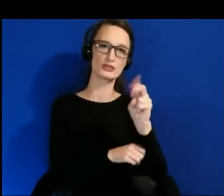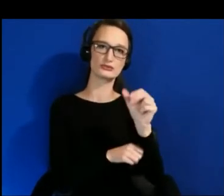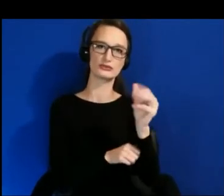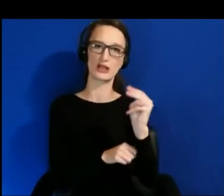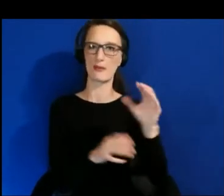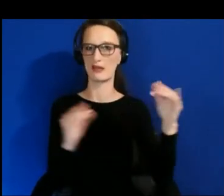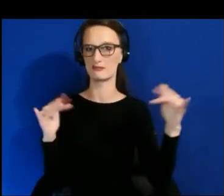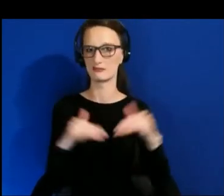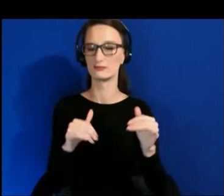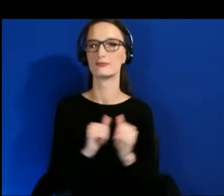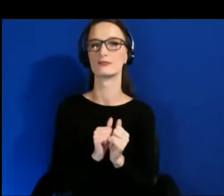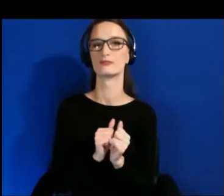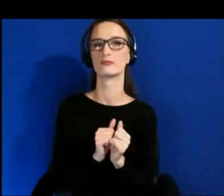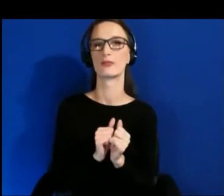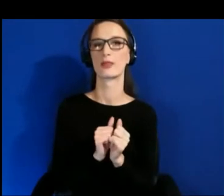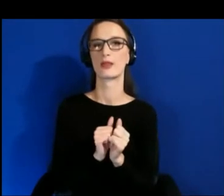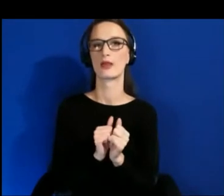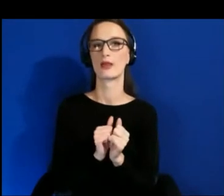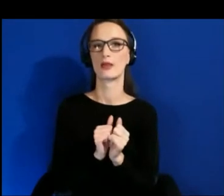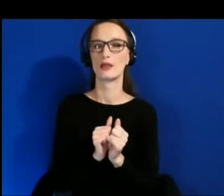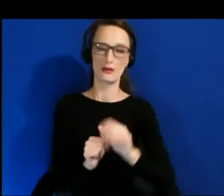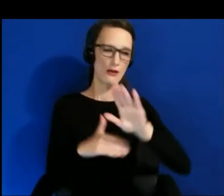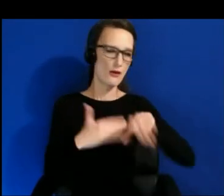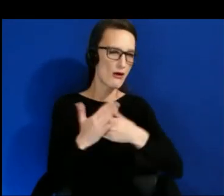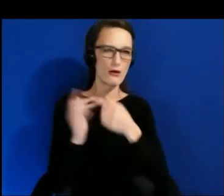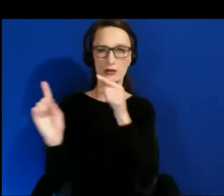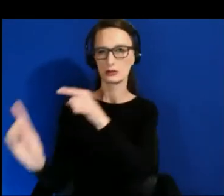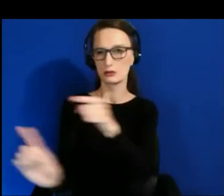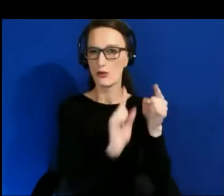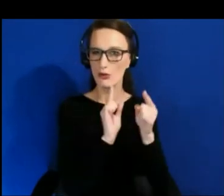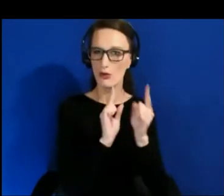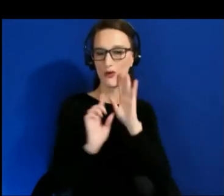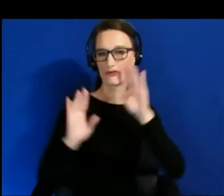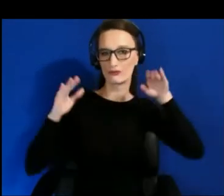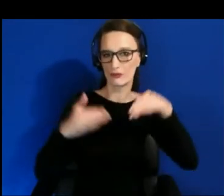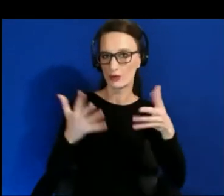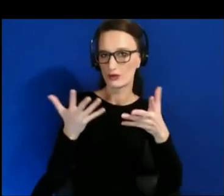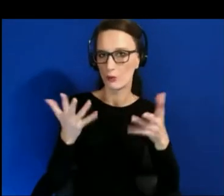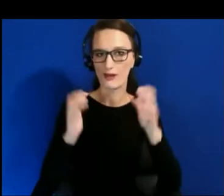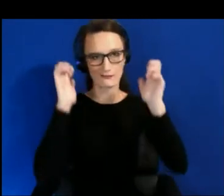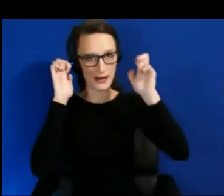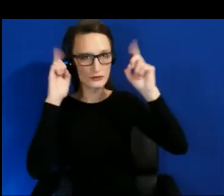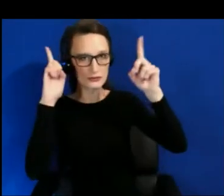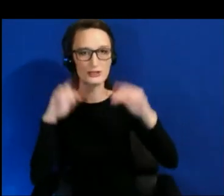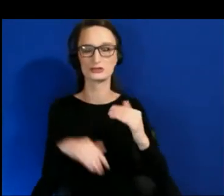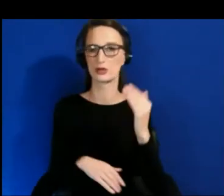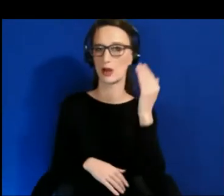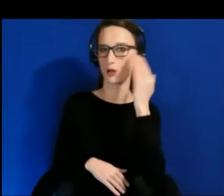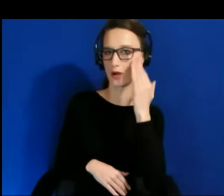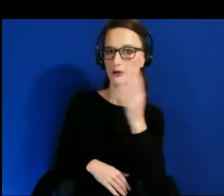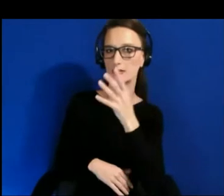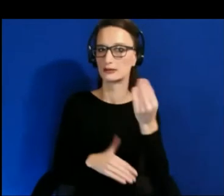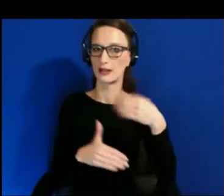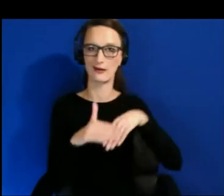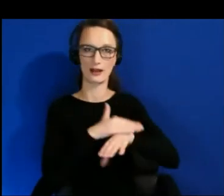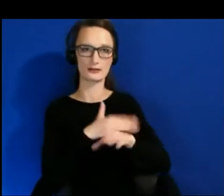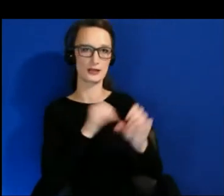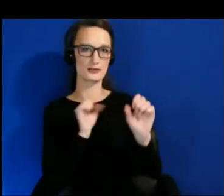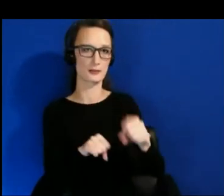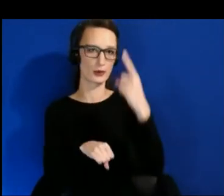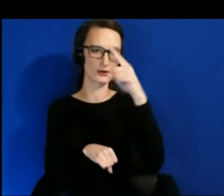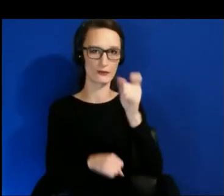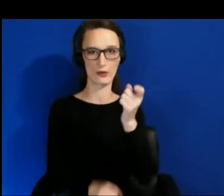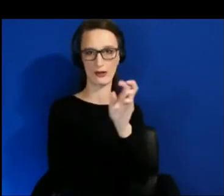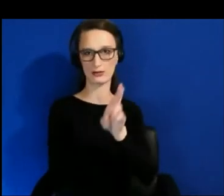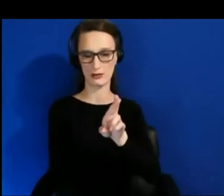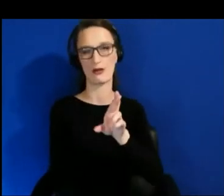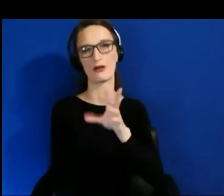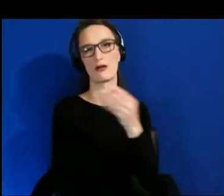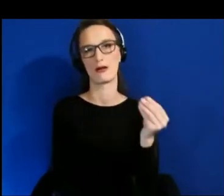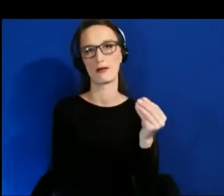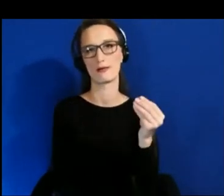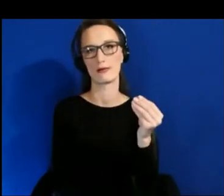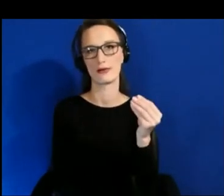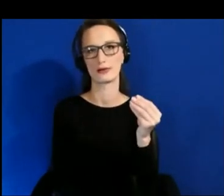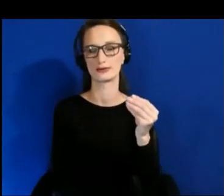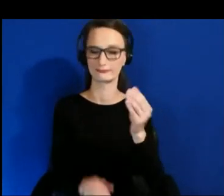focused around education, awareness, and accessibility for XR and the industry at large, and getting